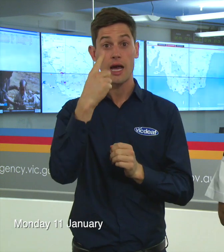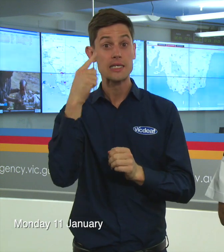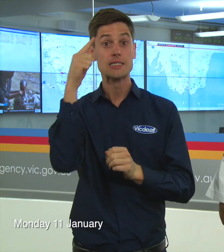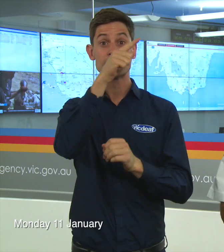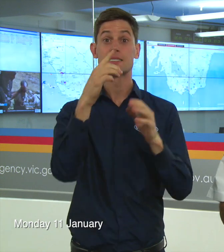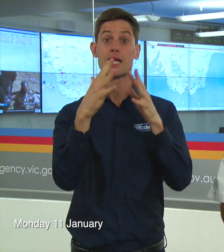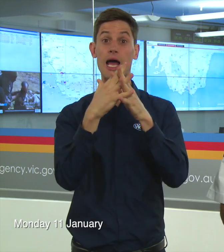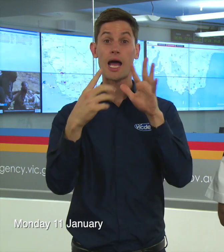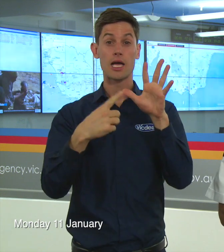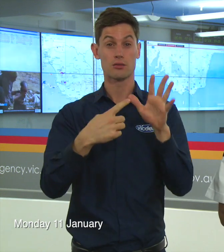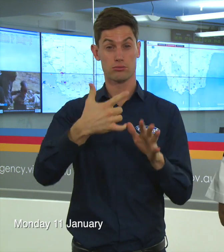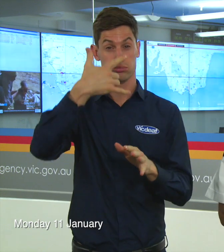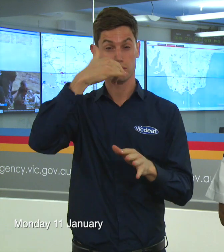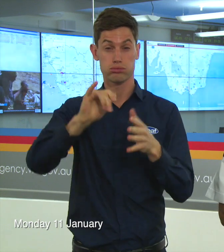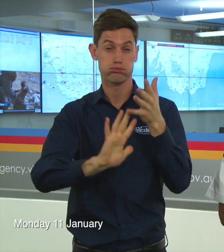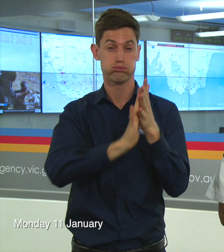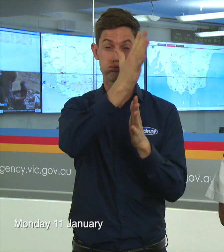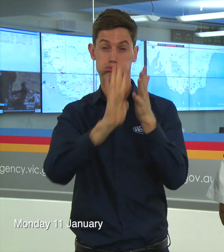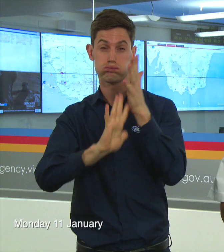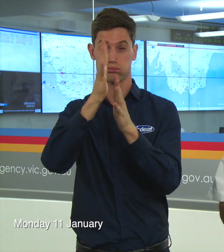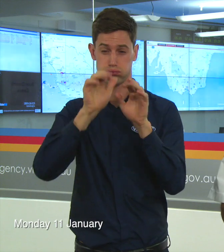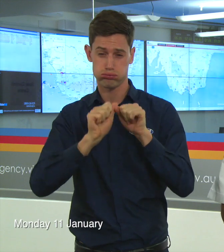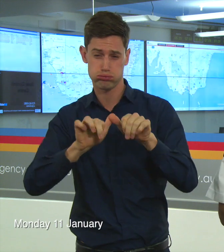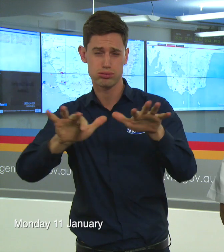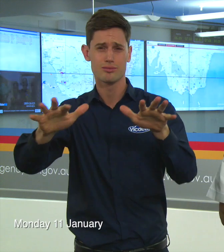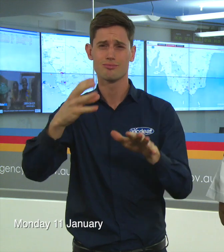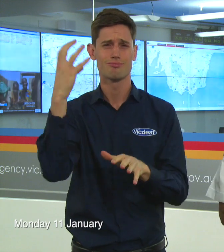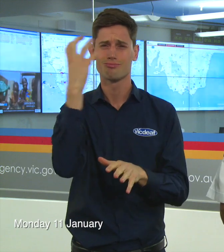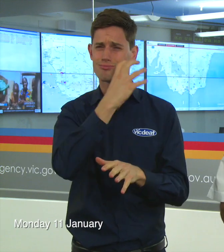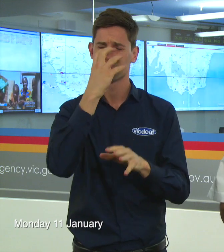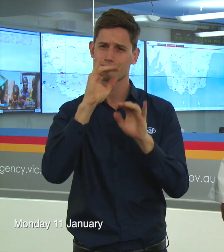Western Australia have lost so much over a couple of days of horrific fires, loss of